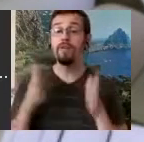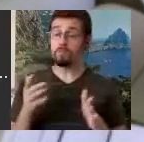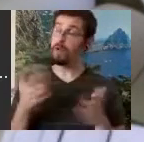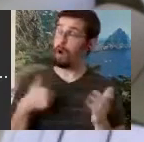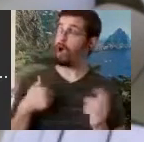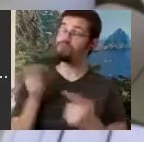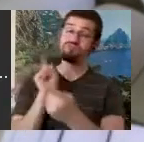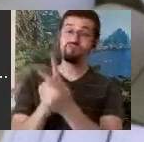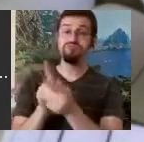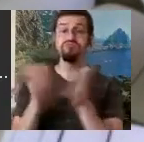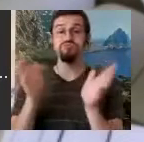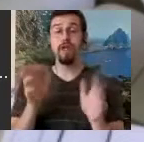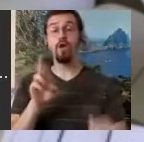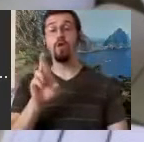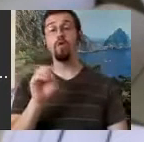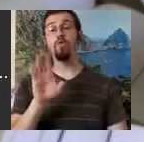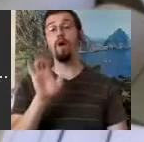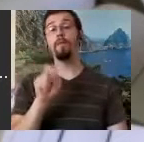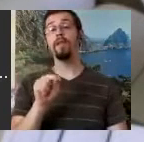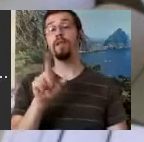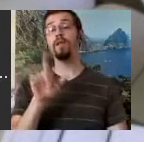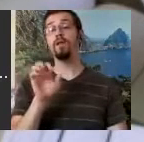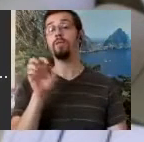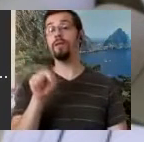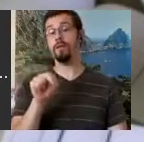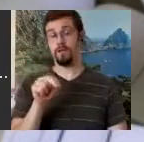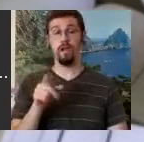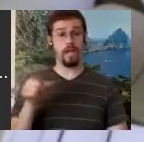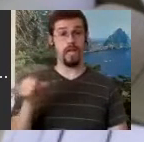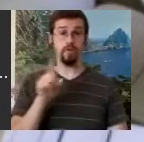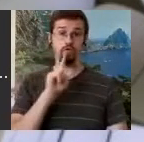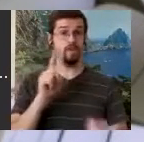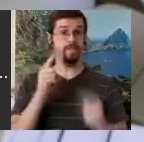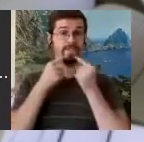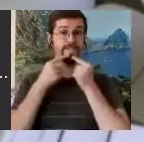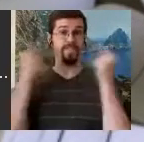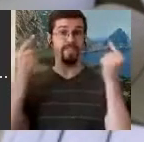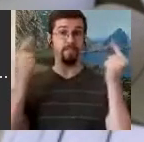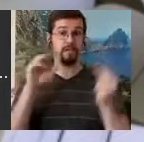Robin Mermin. Robin is actually a very famous mime artist and Robin was trained